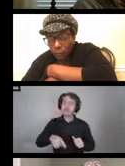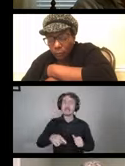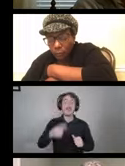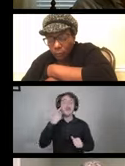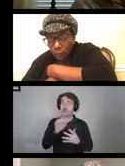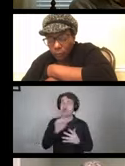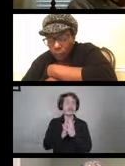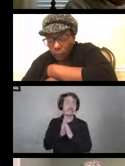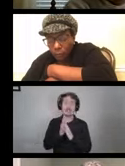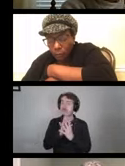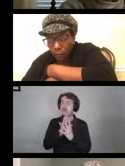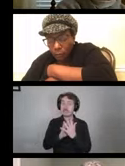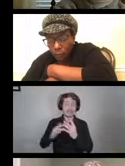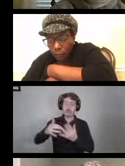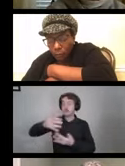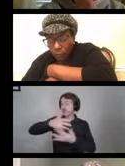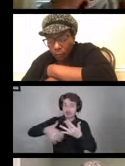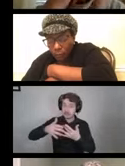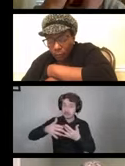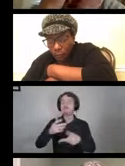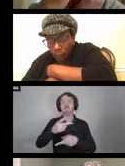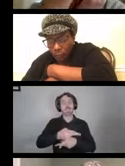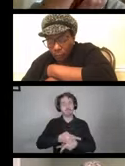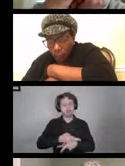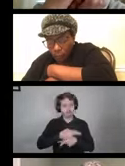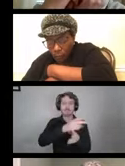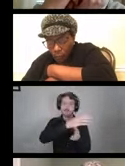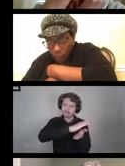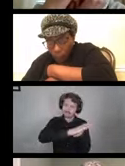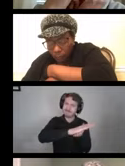and keeping into consideration cleaning all of these important pieces—